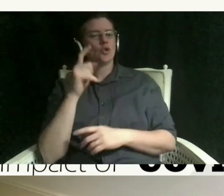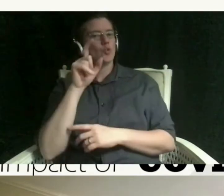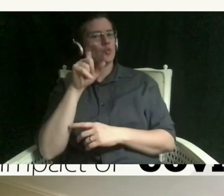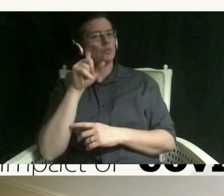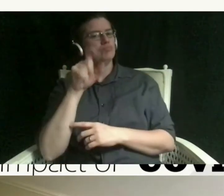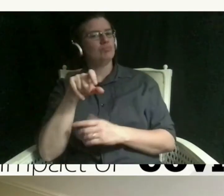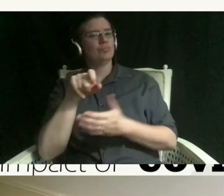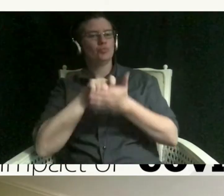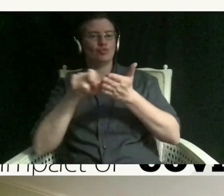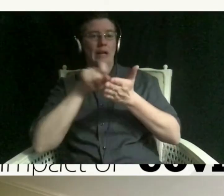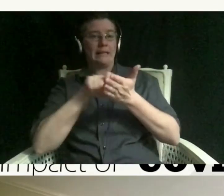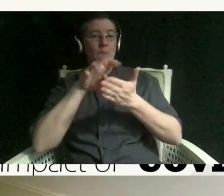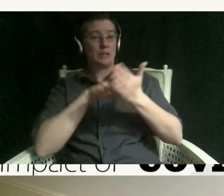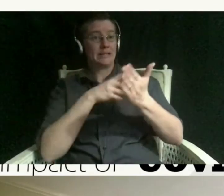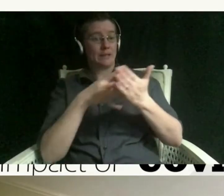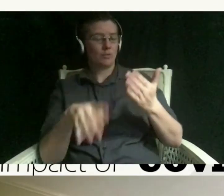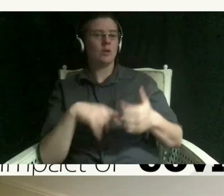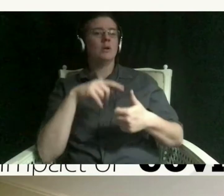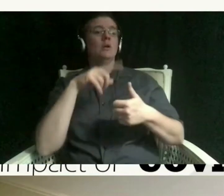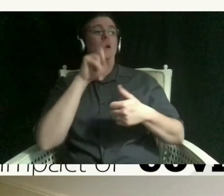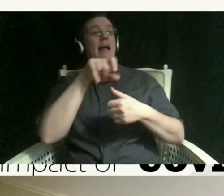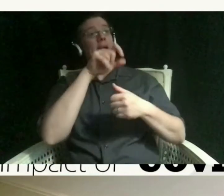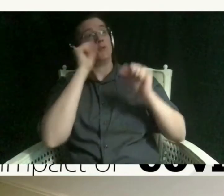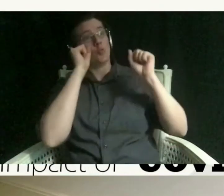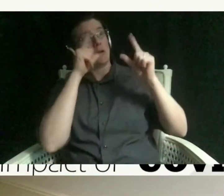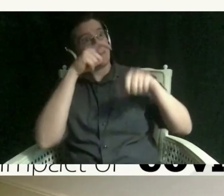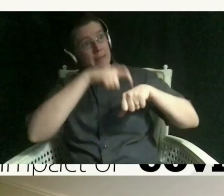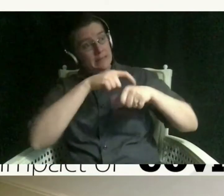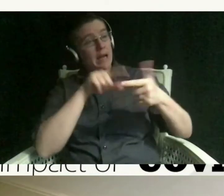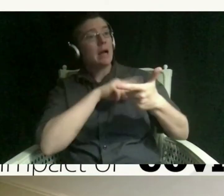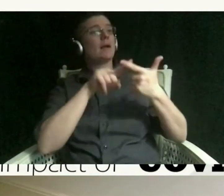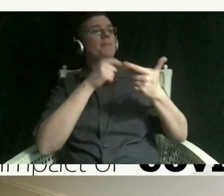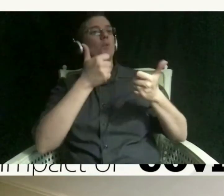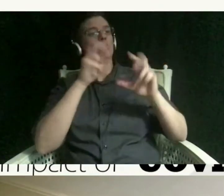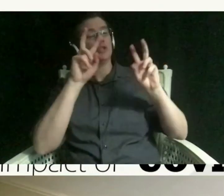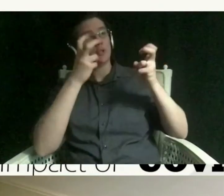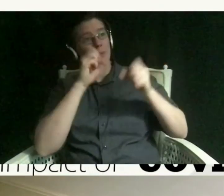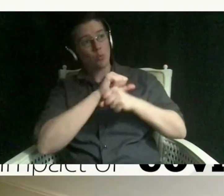say i gotta get up at this time and which subject i'm going to do and make sure it's done because